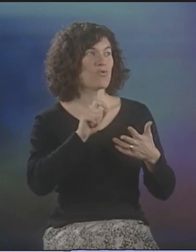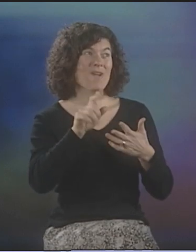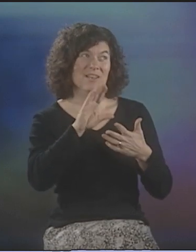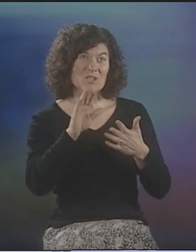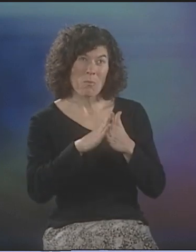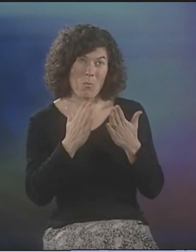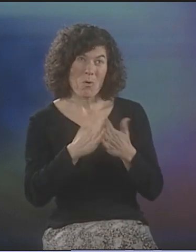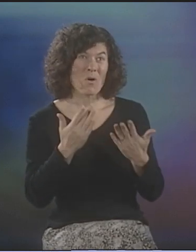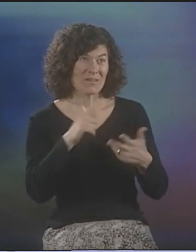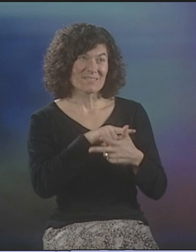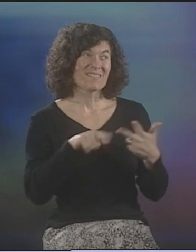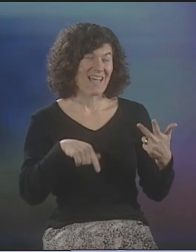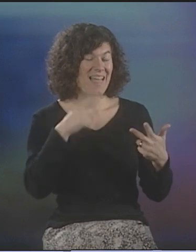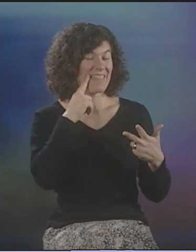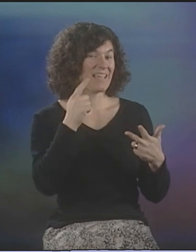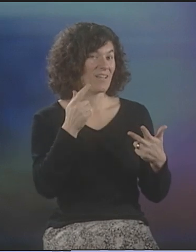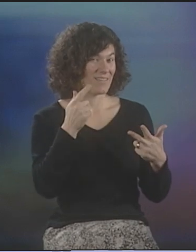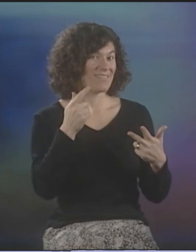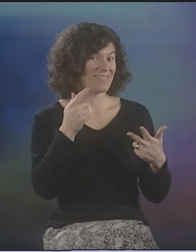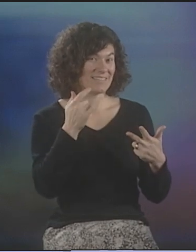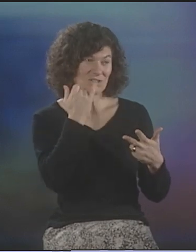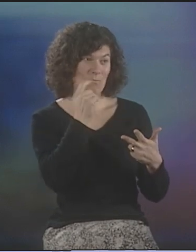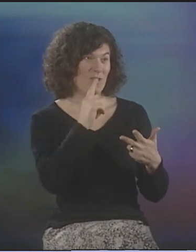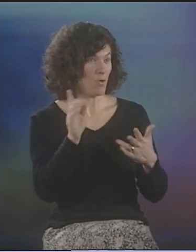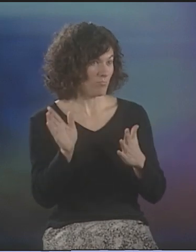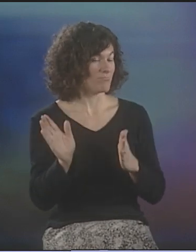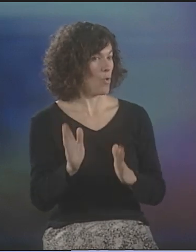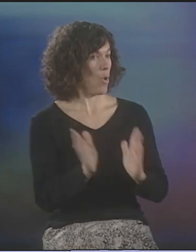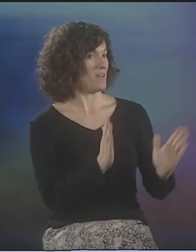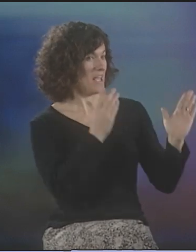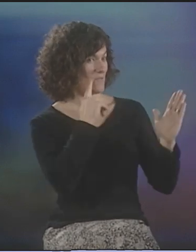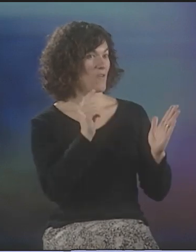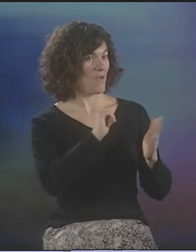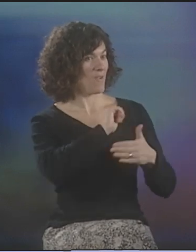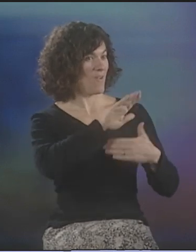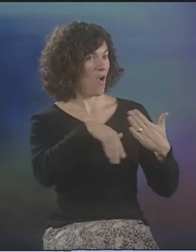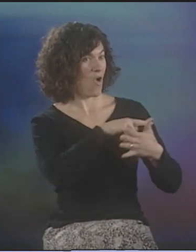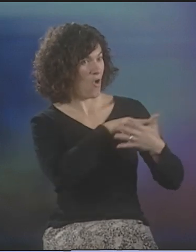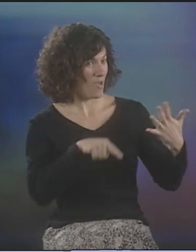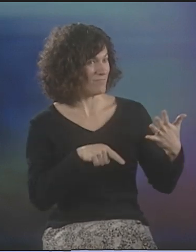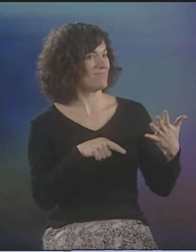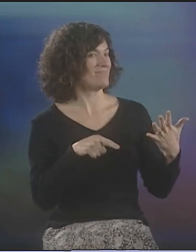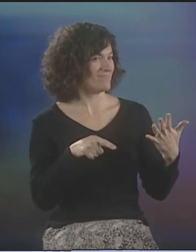I THINK THOSE WERE THE 3 PRIMARY VENUES THAT JIM WAS DOING ORGANIZATION FOR